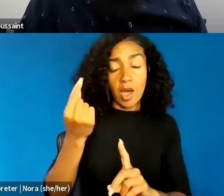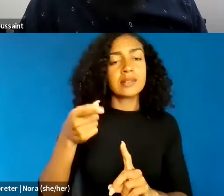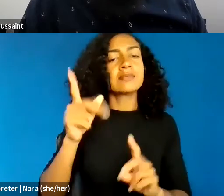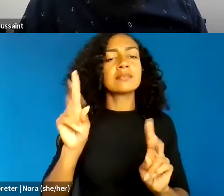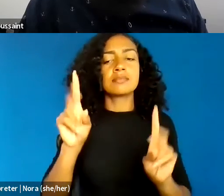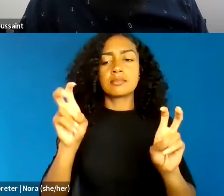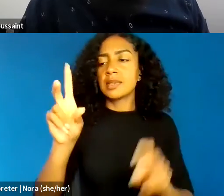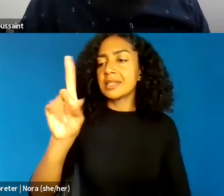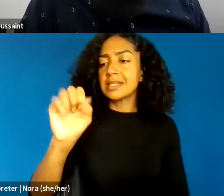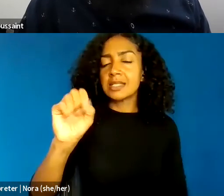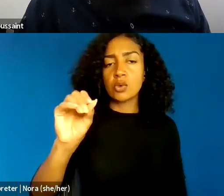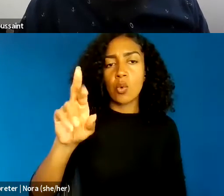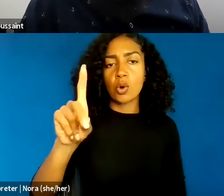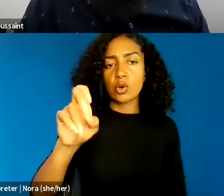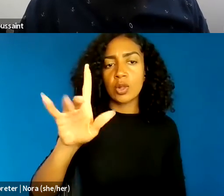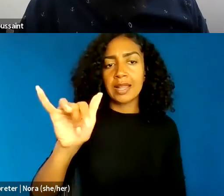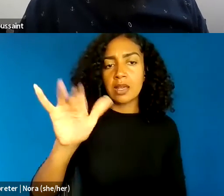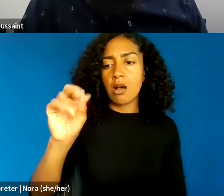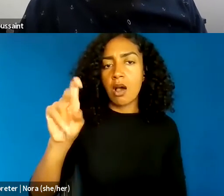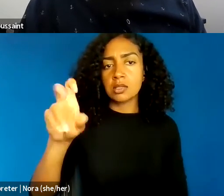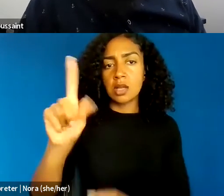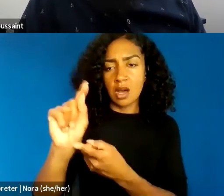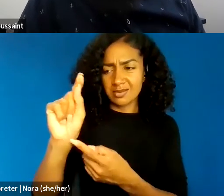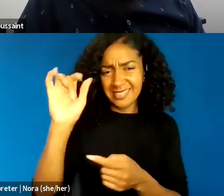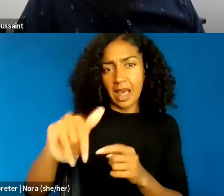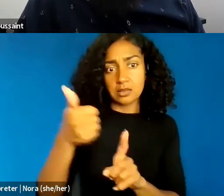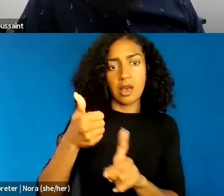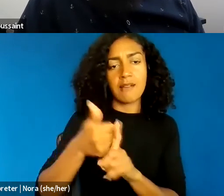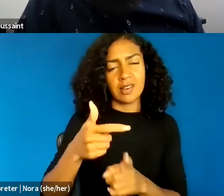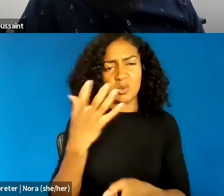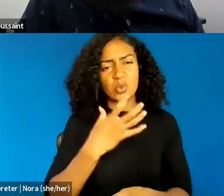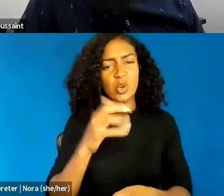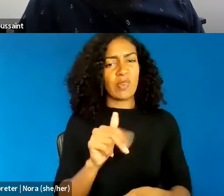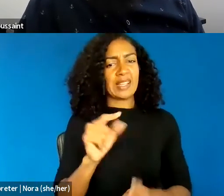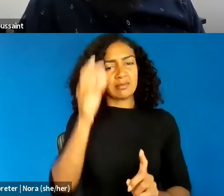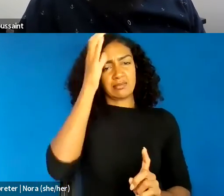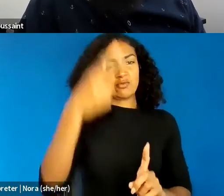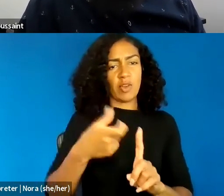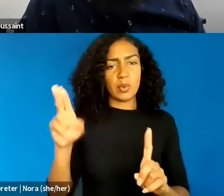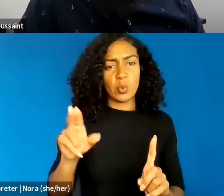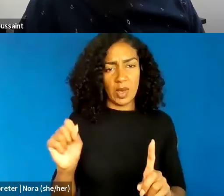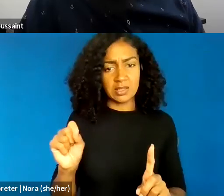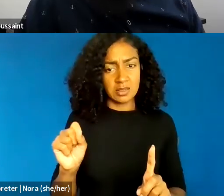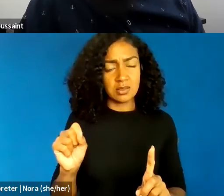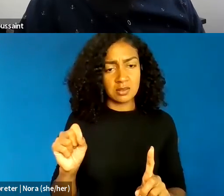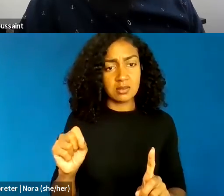in the United States. When anti-racist speech threatens the commonplace nature of police supervisory authority,